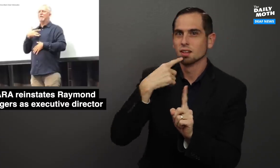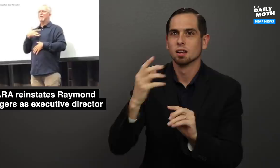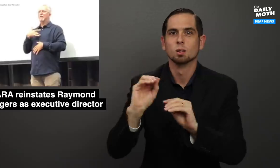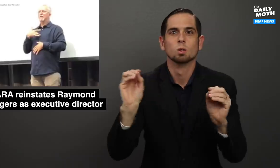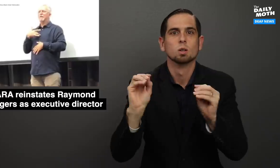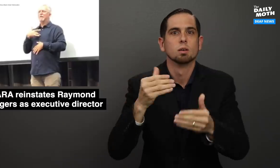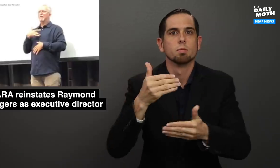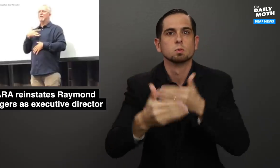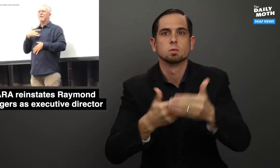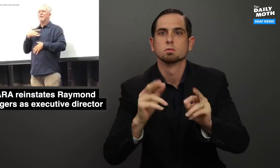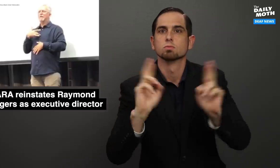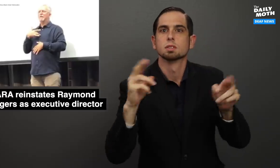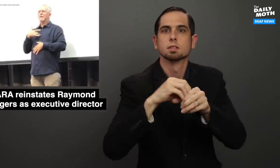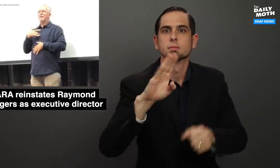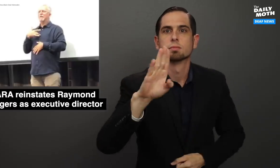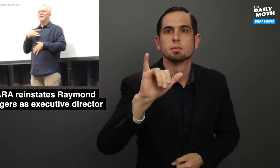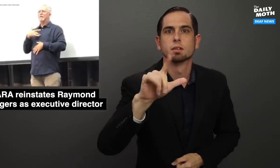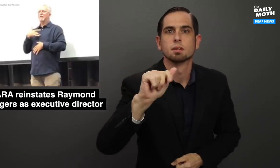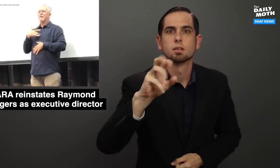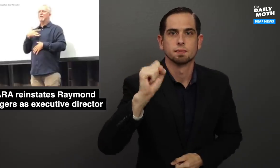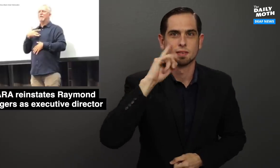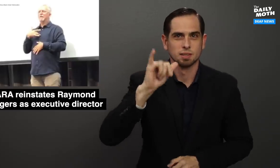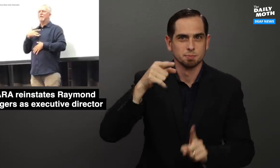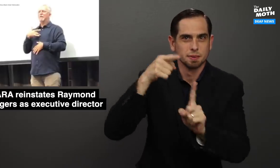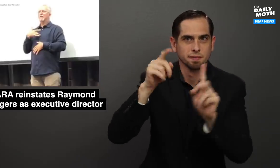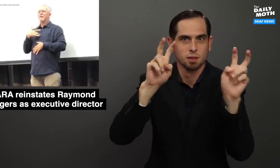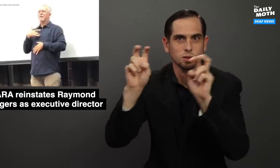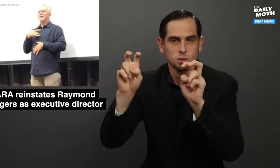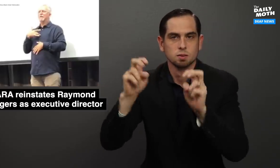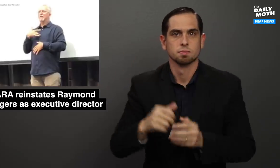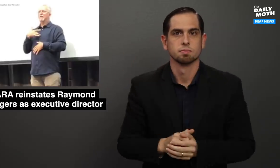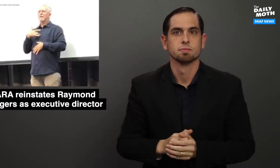and that there was no process in place in the bylaws for this specific issue.